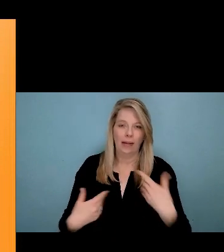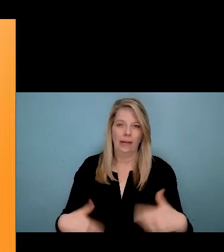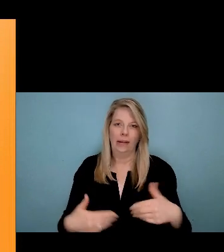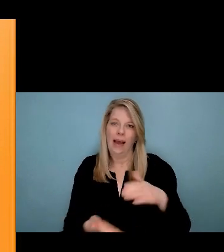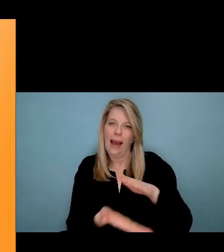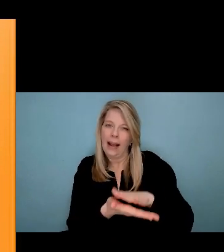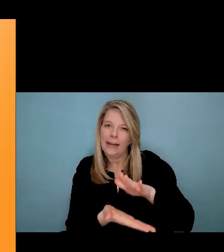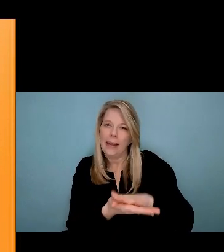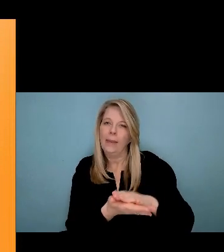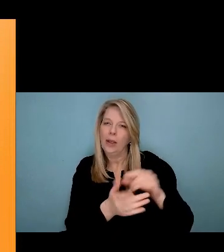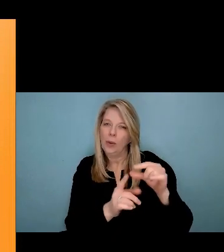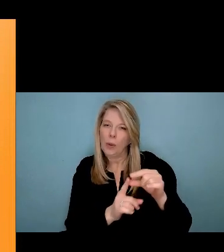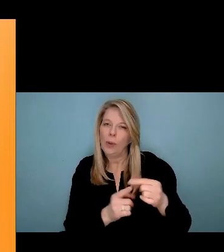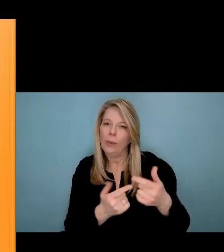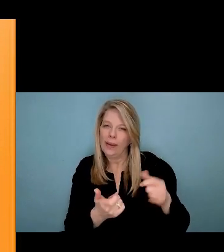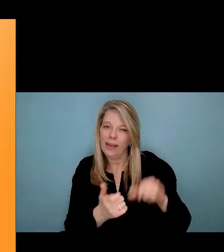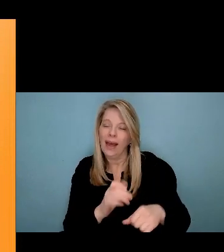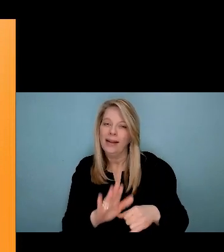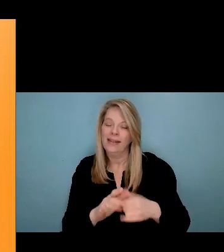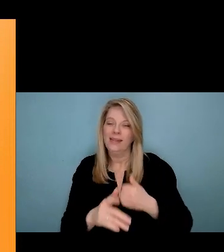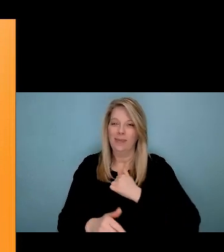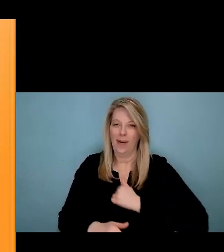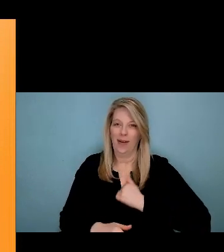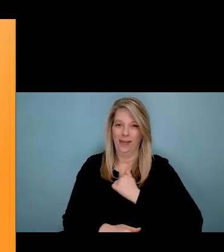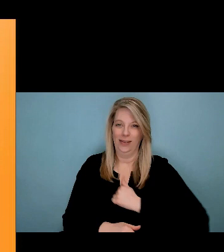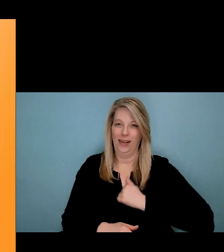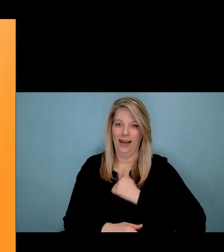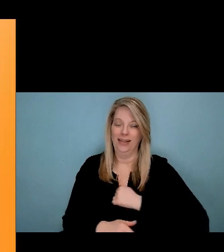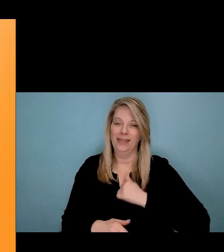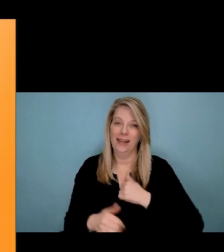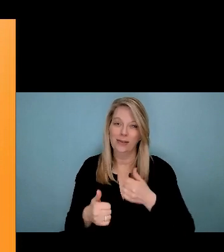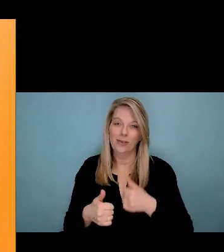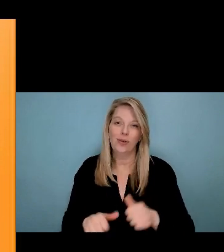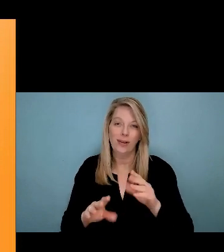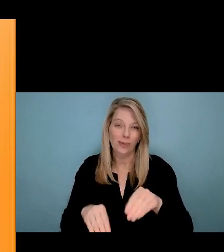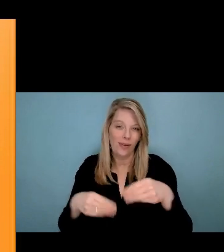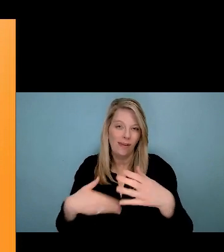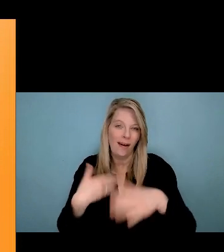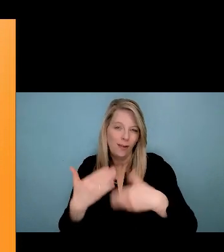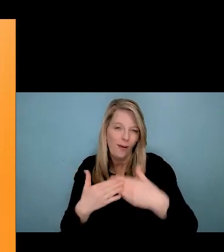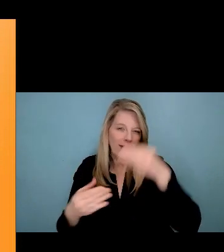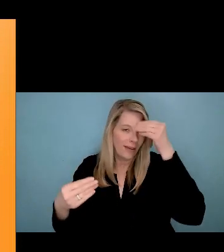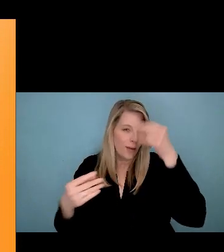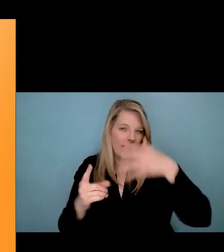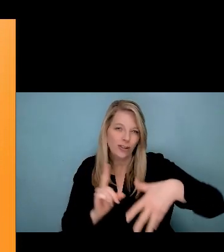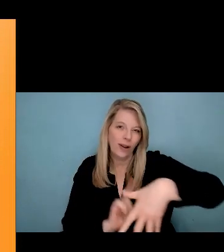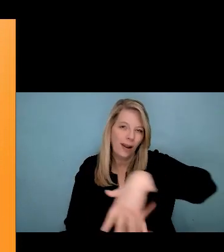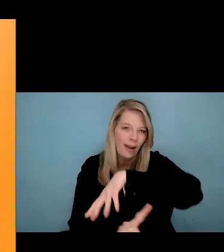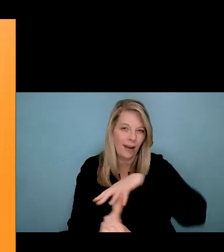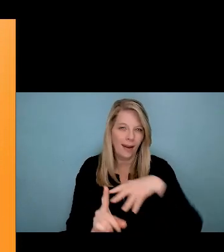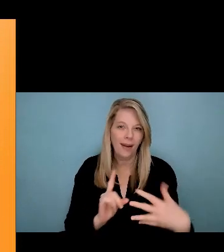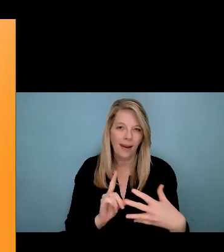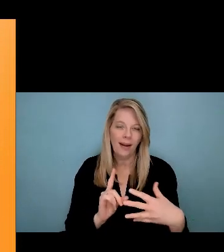the in a new, the admission to you that Denny and the Inuit.